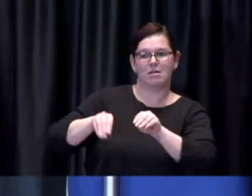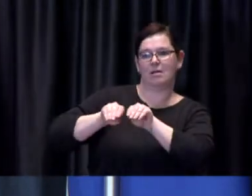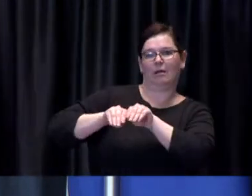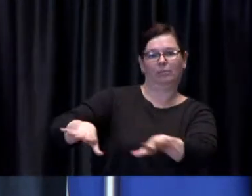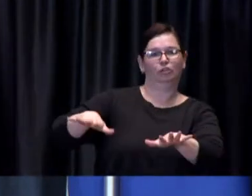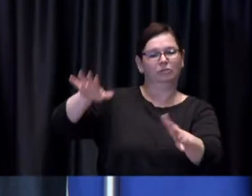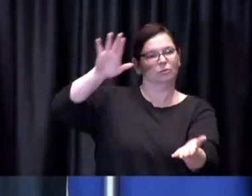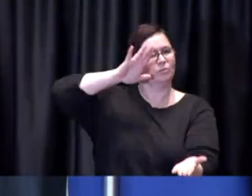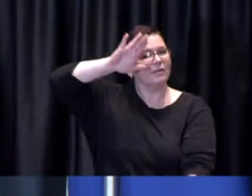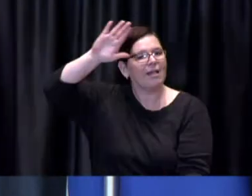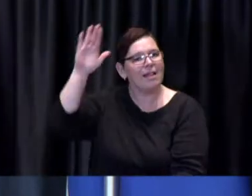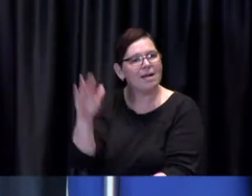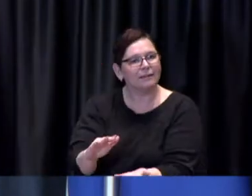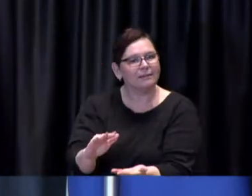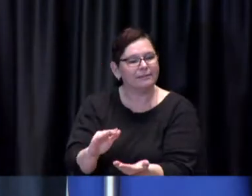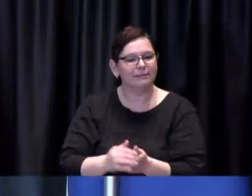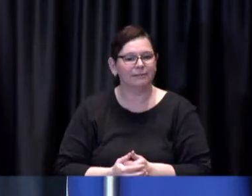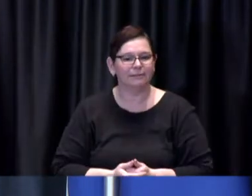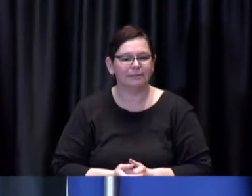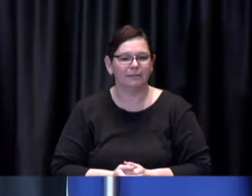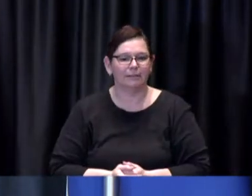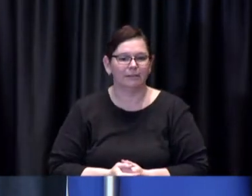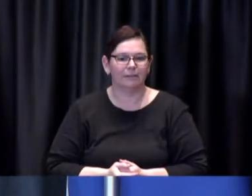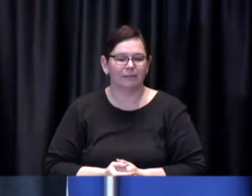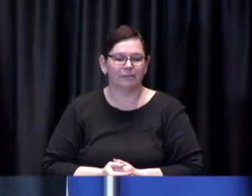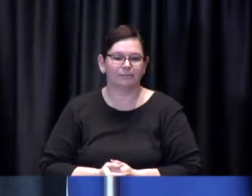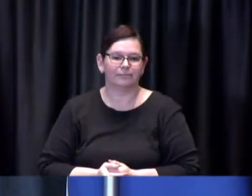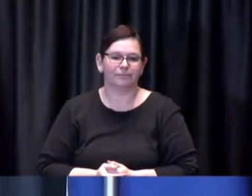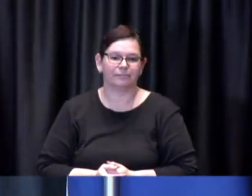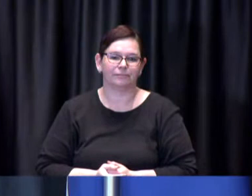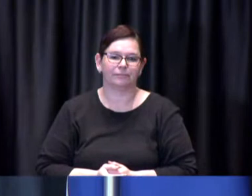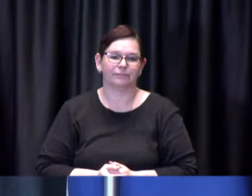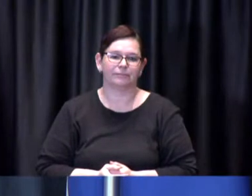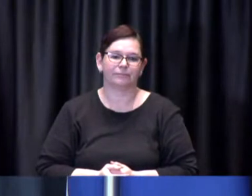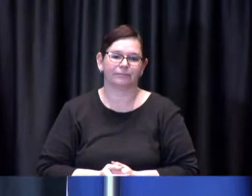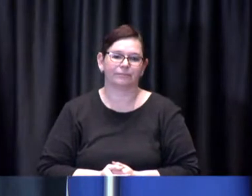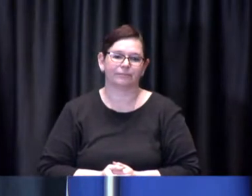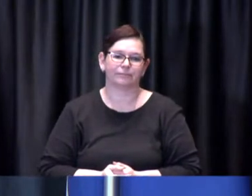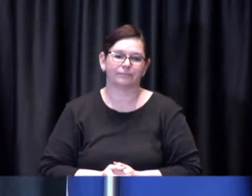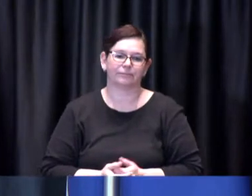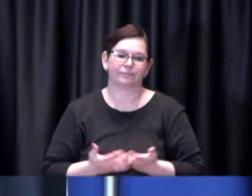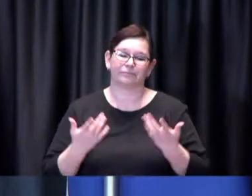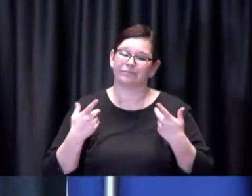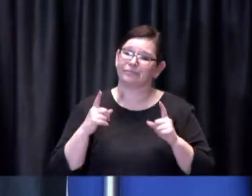people were were really looking for people to continue those measures for self-protection as